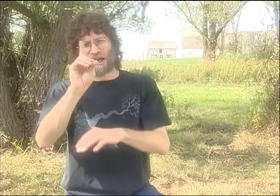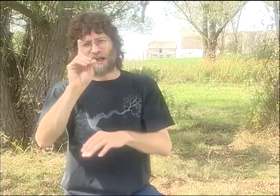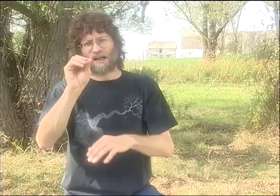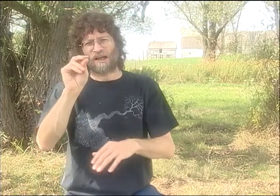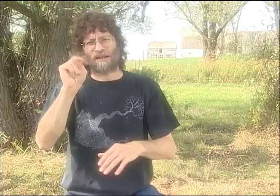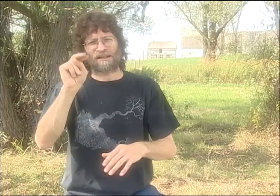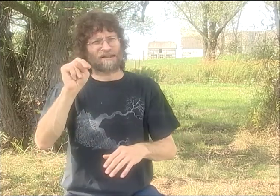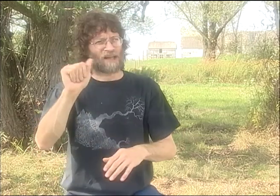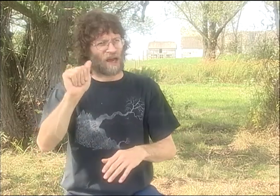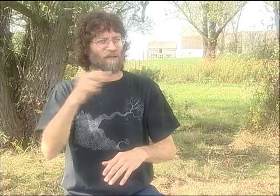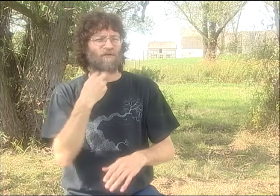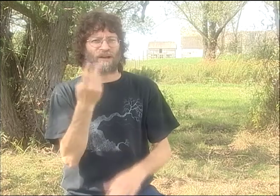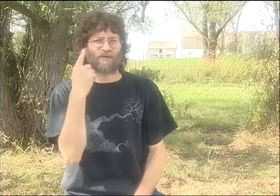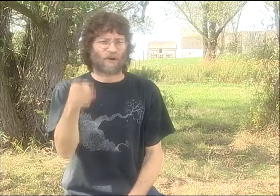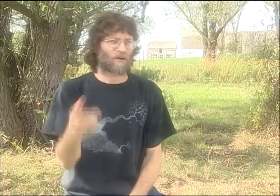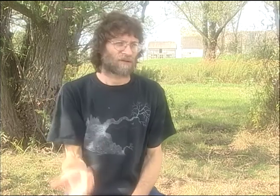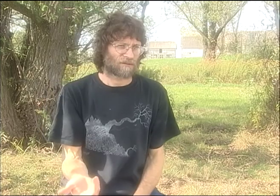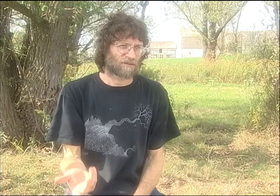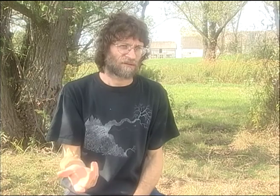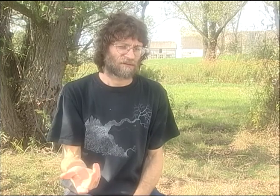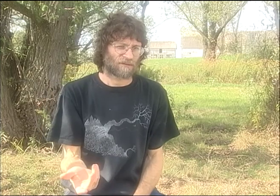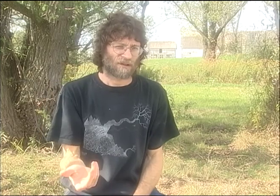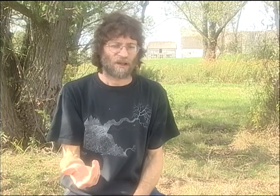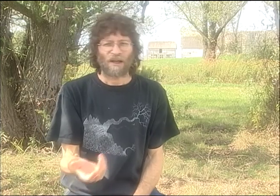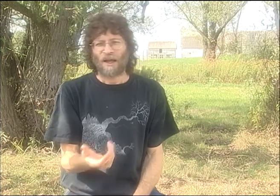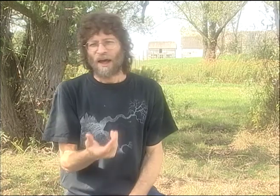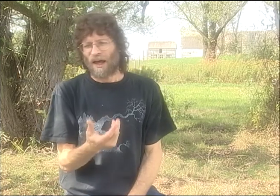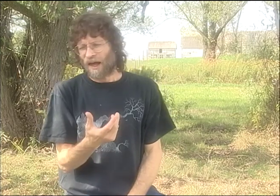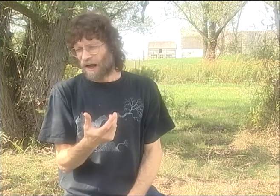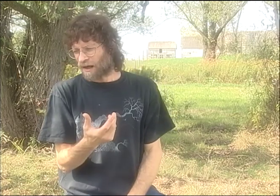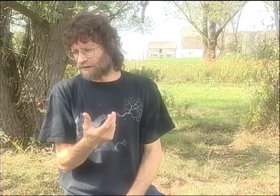SOMETIMES DEBBIE WOULD PERFORM ON HER OWN WITH DONNA AS HER VOICE.